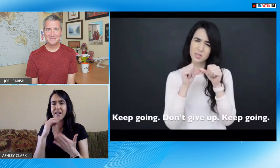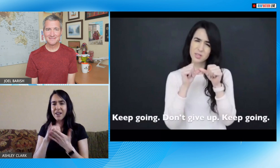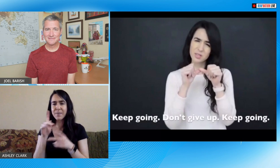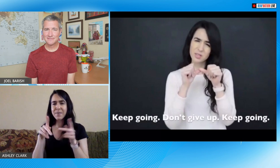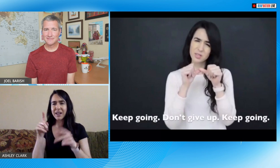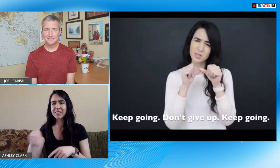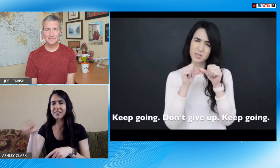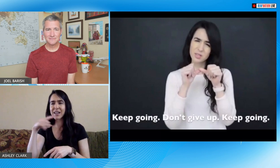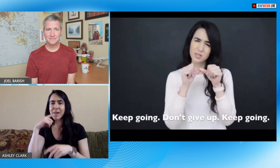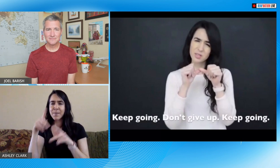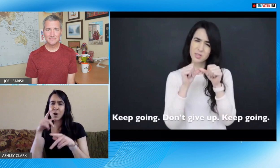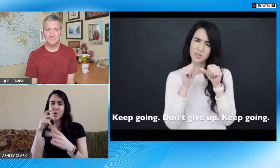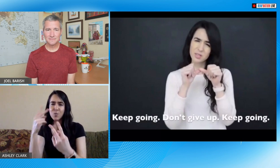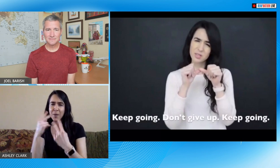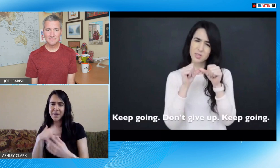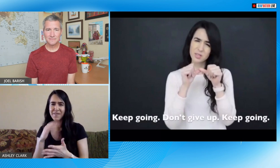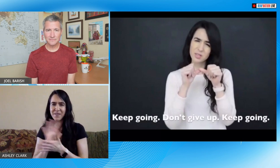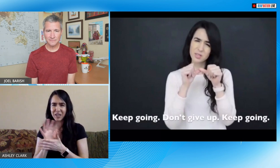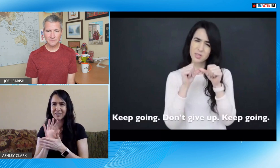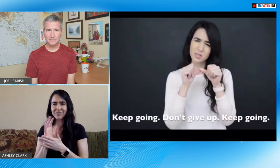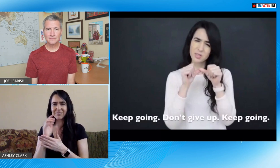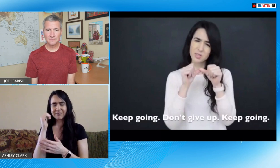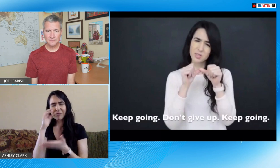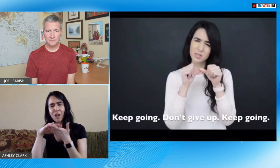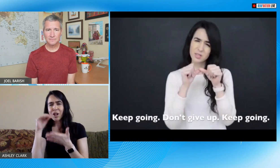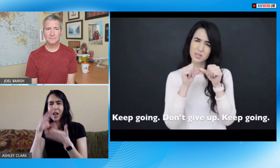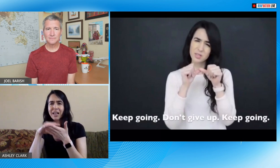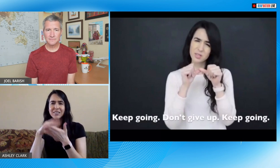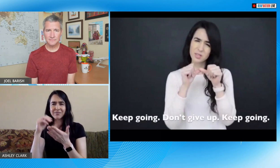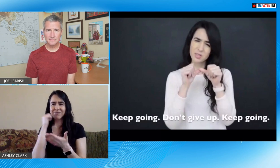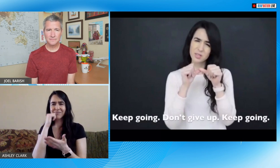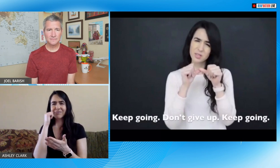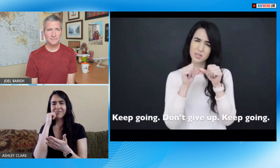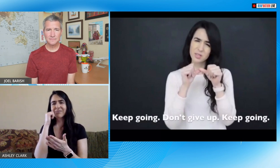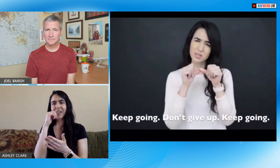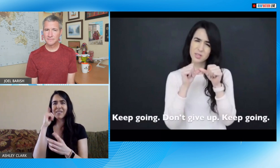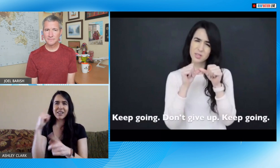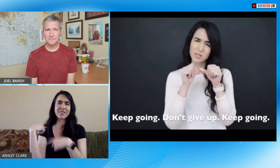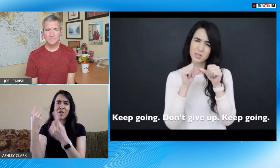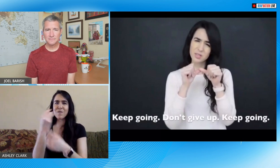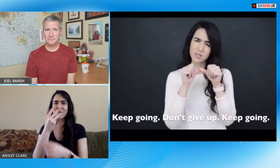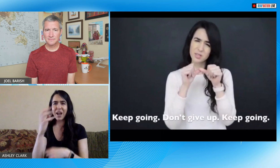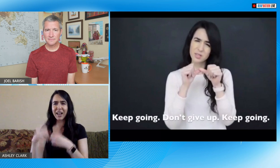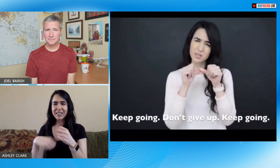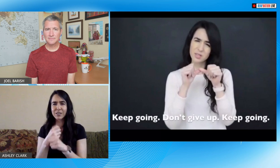was working on I'm thankful that the people who watched my video has said you